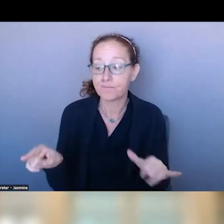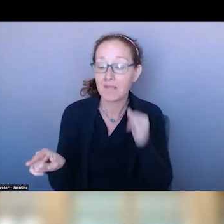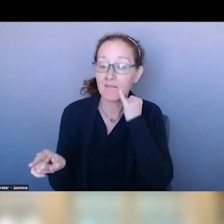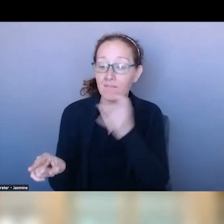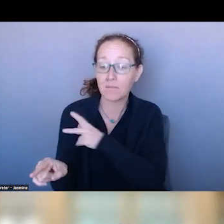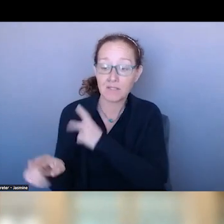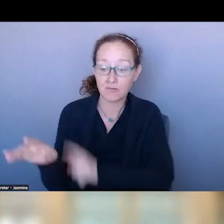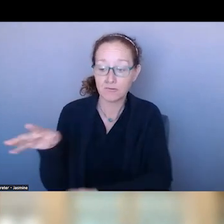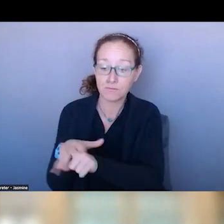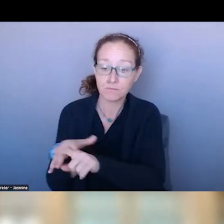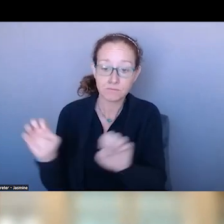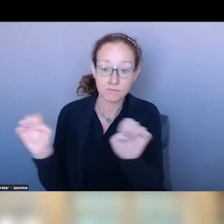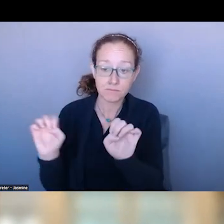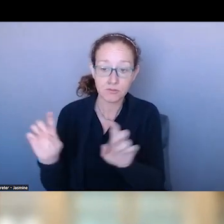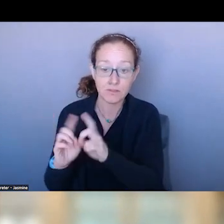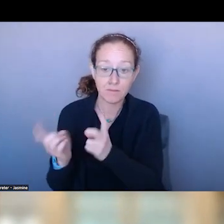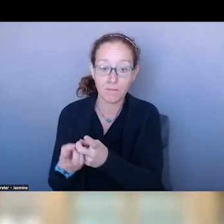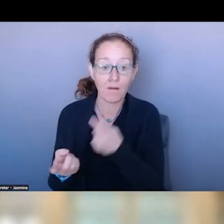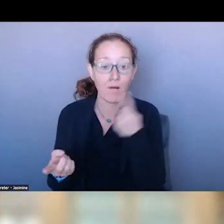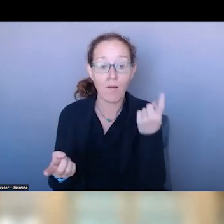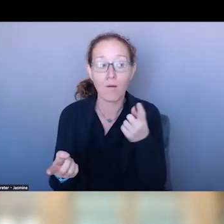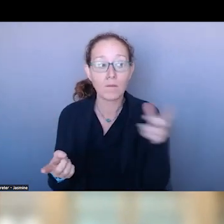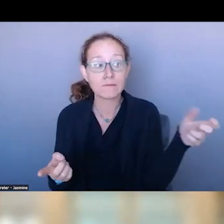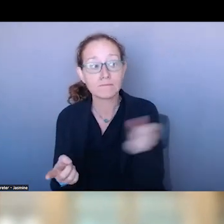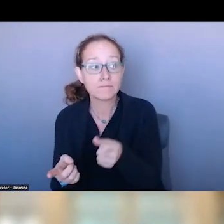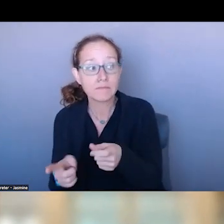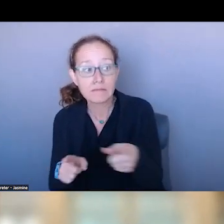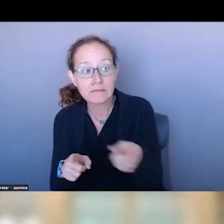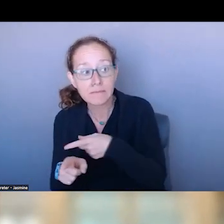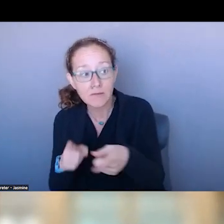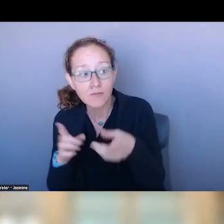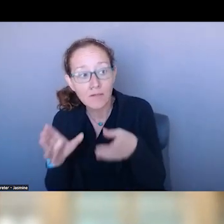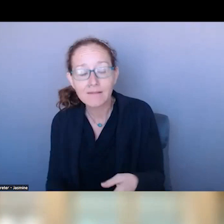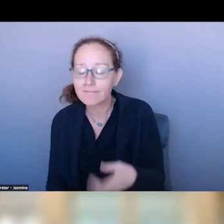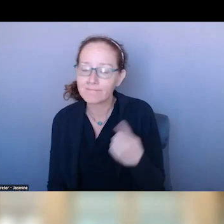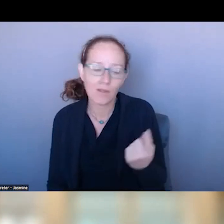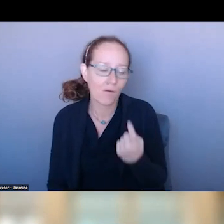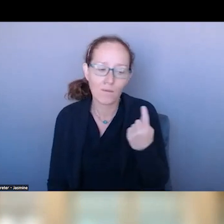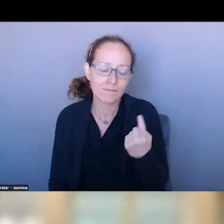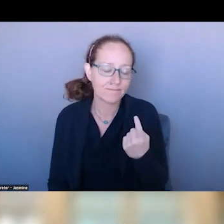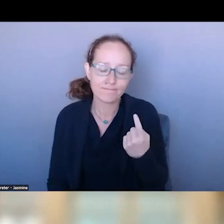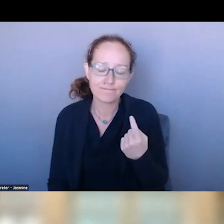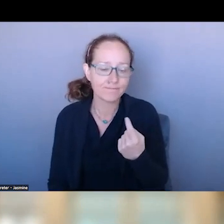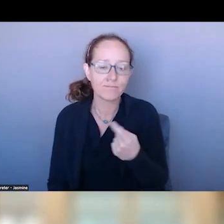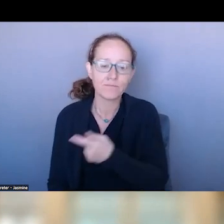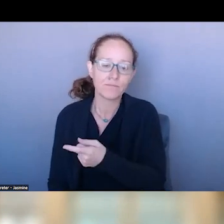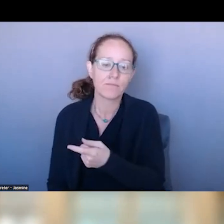GET SPECIALIST CARE. THE GUY DID THE BEST THEY COULD AND THEY